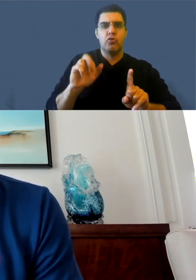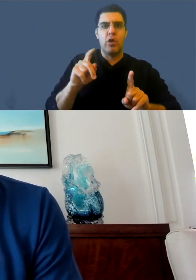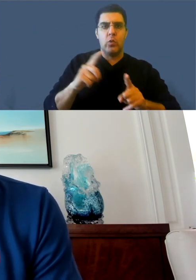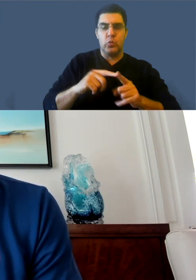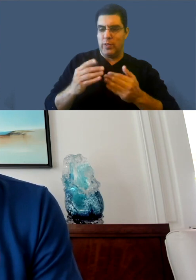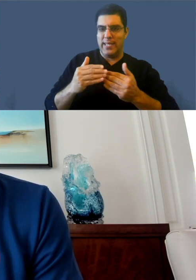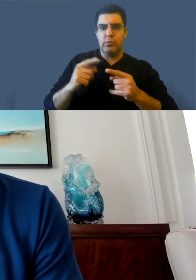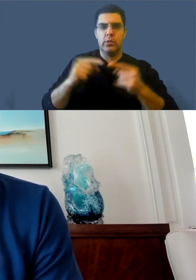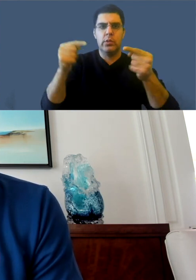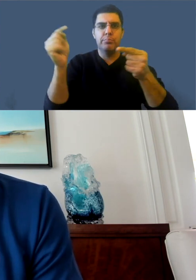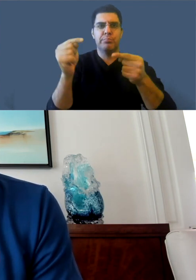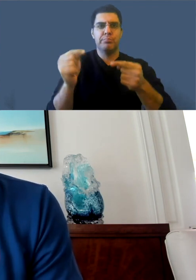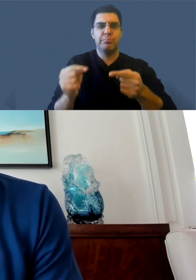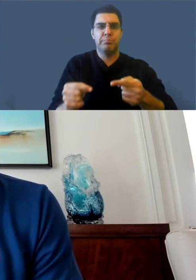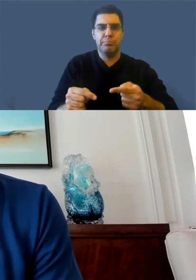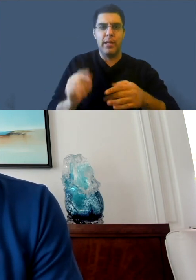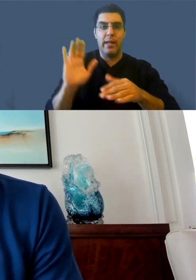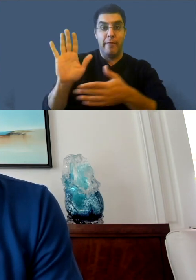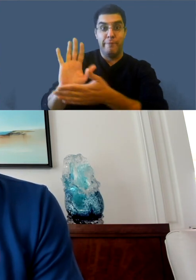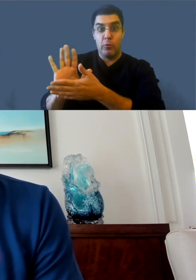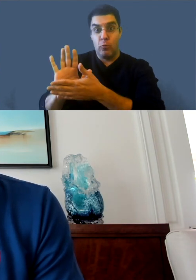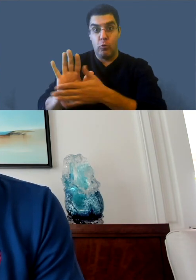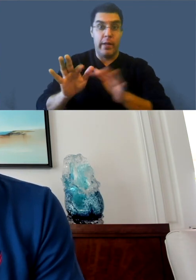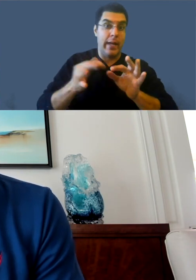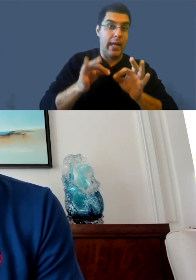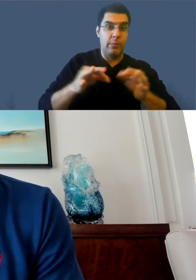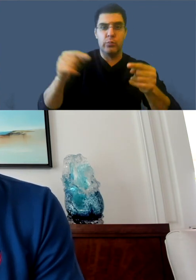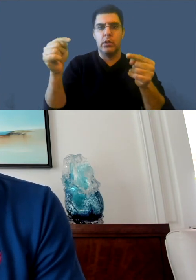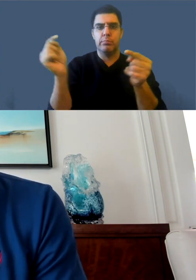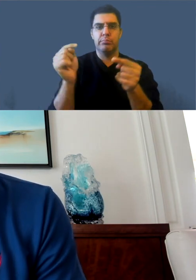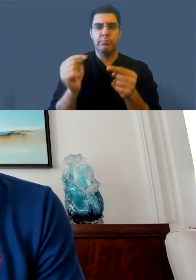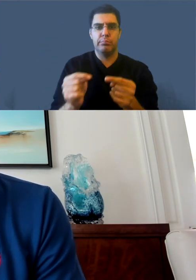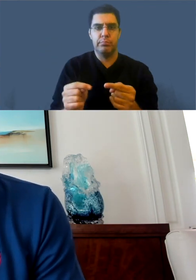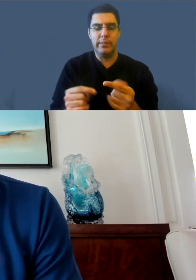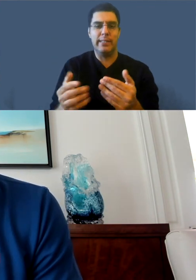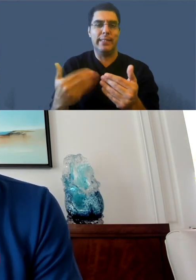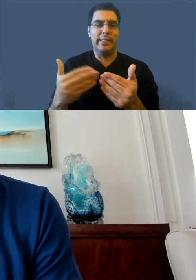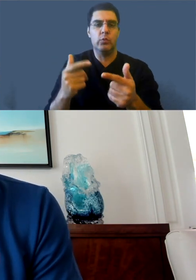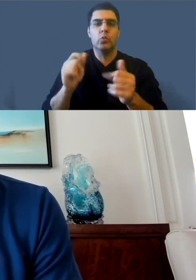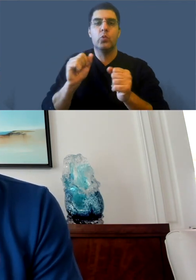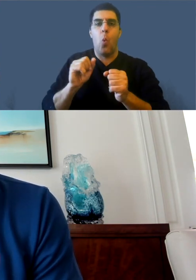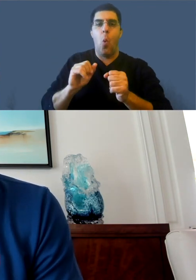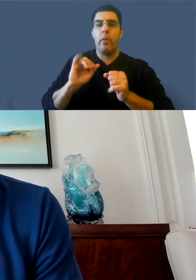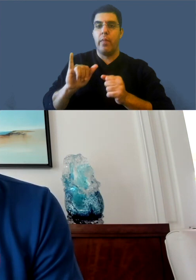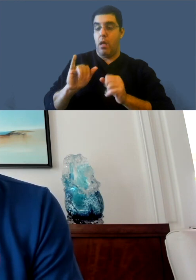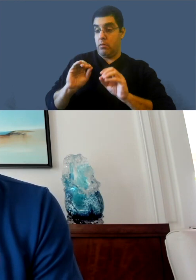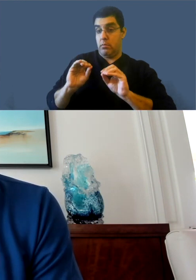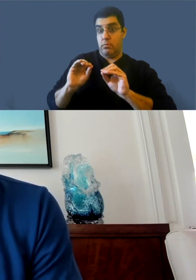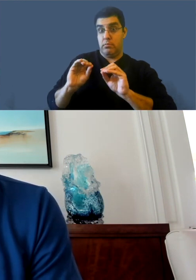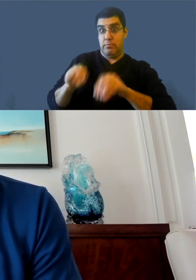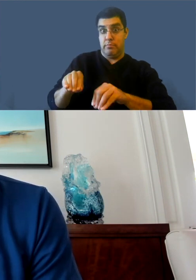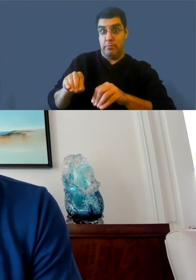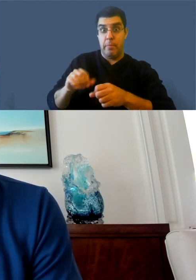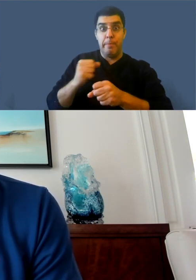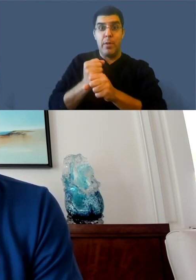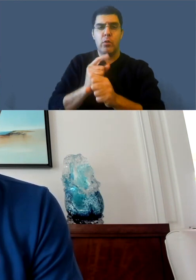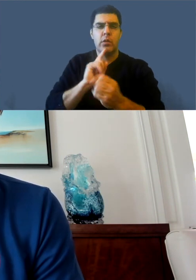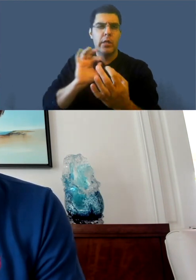because we will seed the editor with the automated captions at the correct timestamps, so it's really easy.